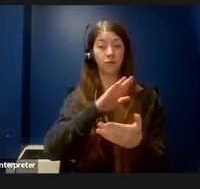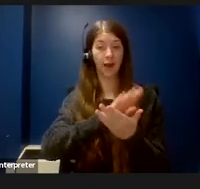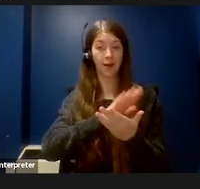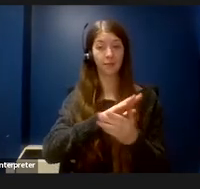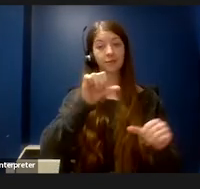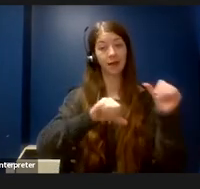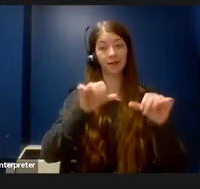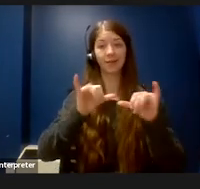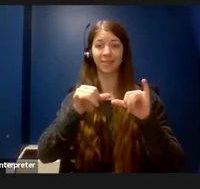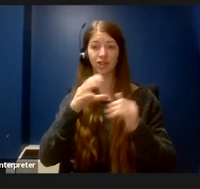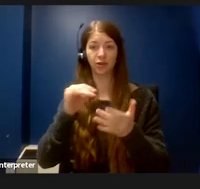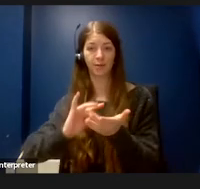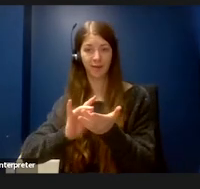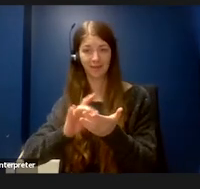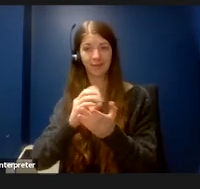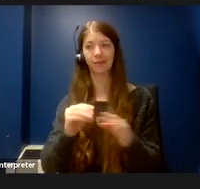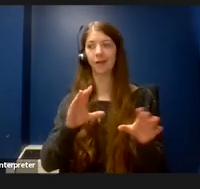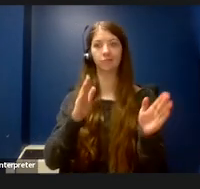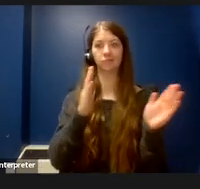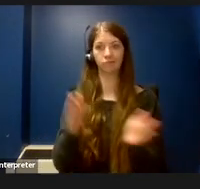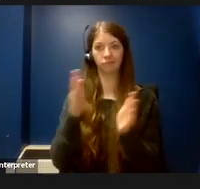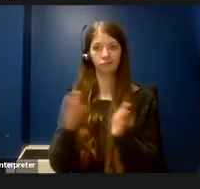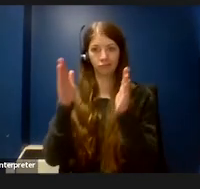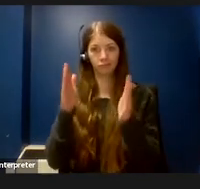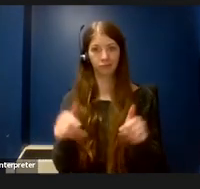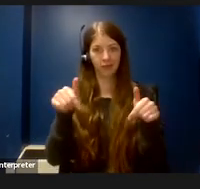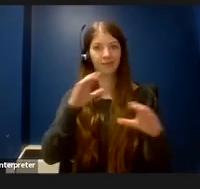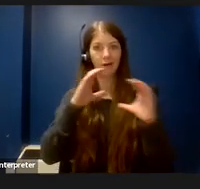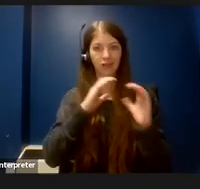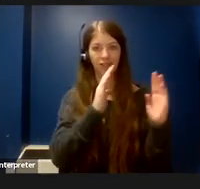and the organizers of this conversation series for giving me the opportunity to speak today